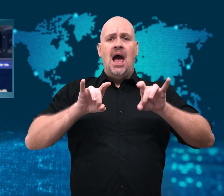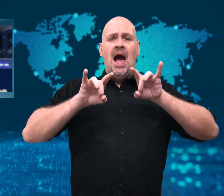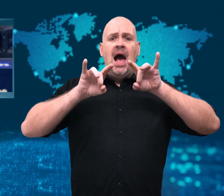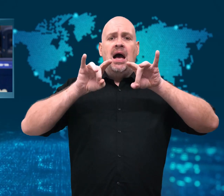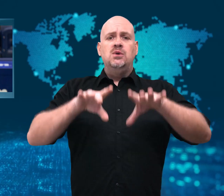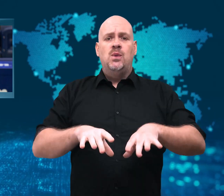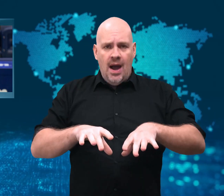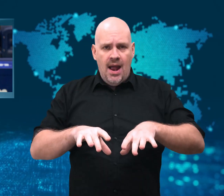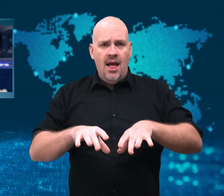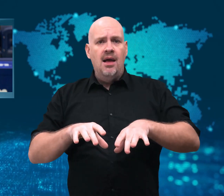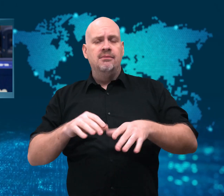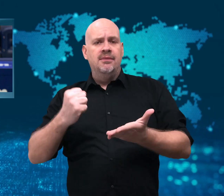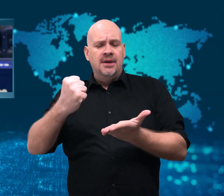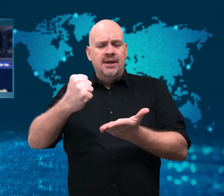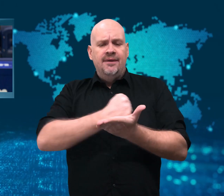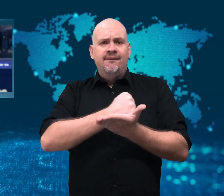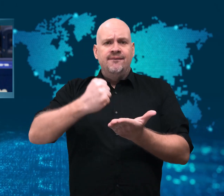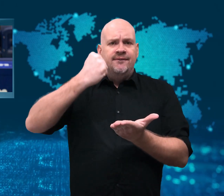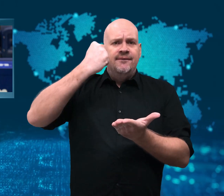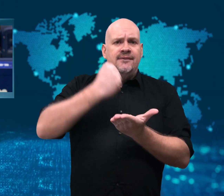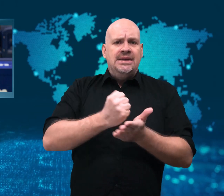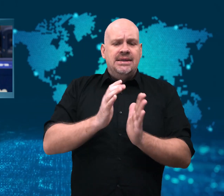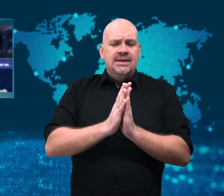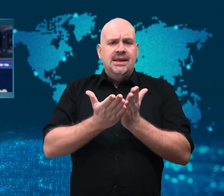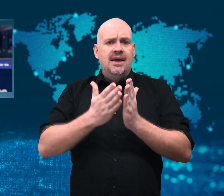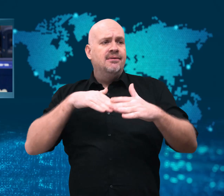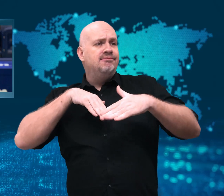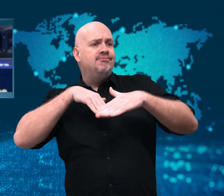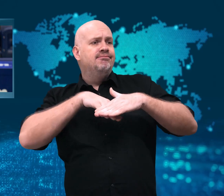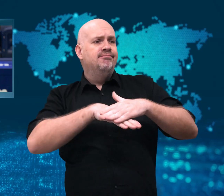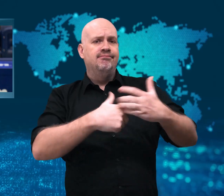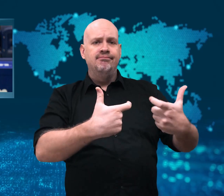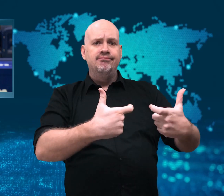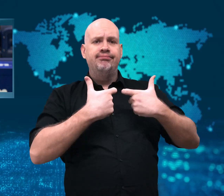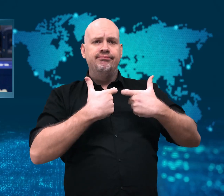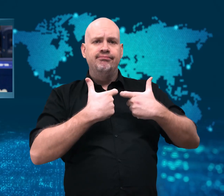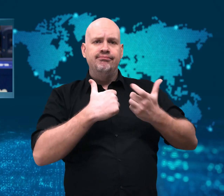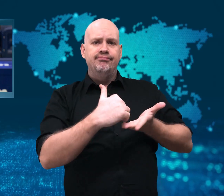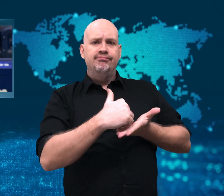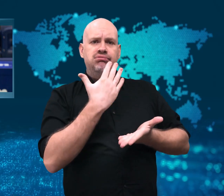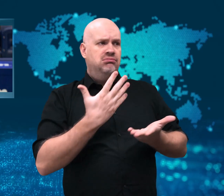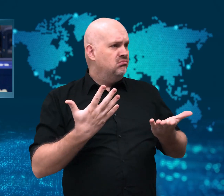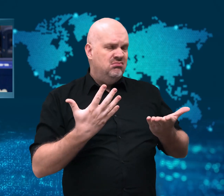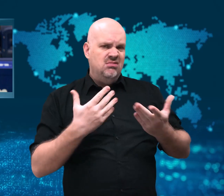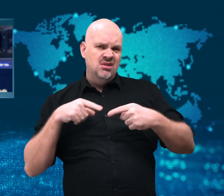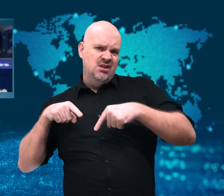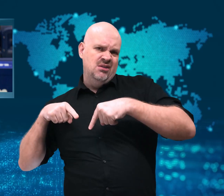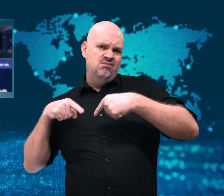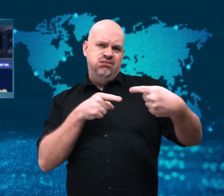Immigrant officers about his eligibility for a visa.